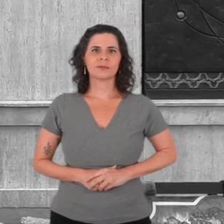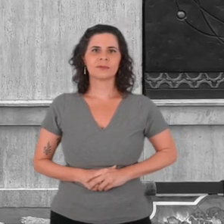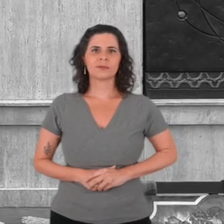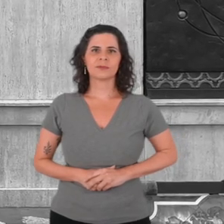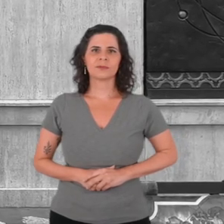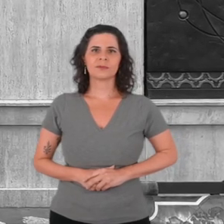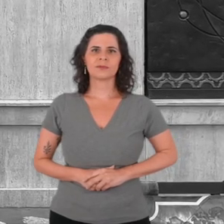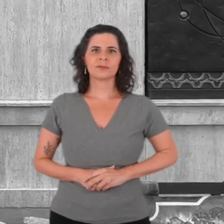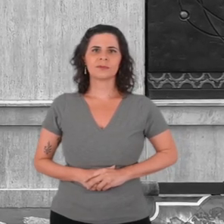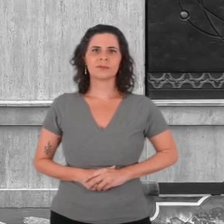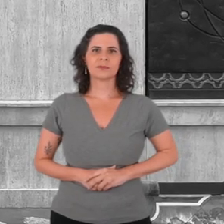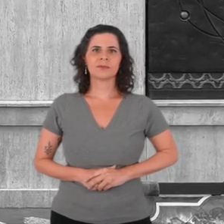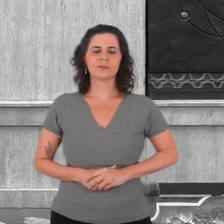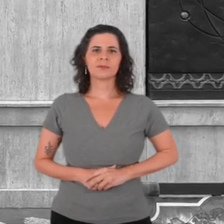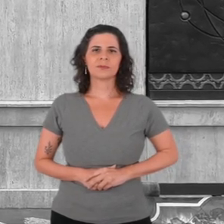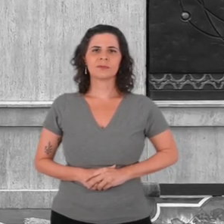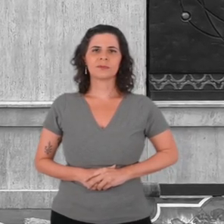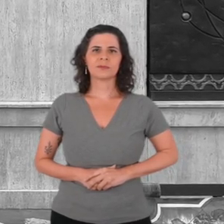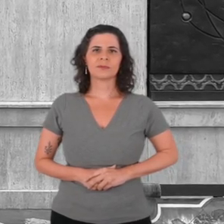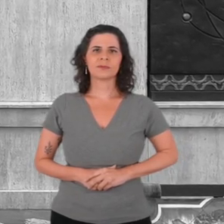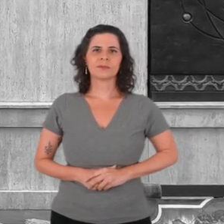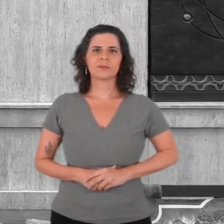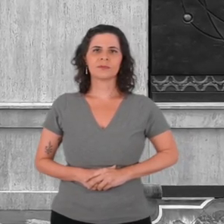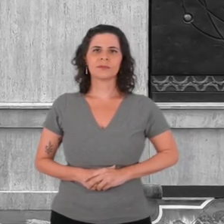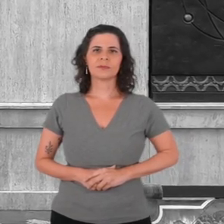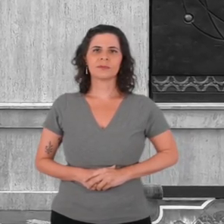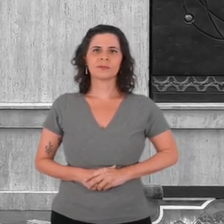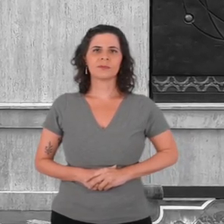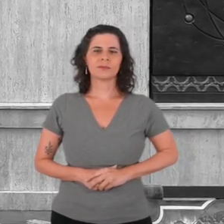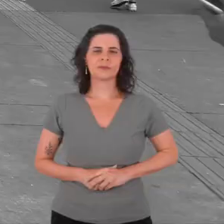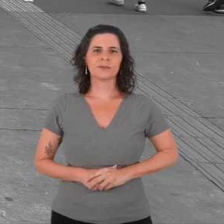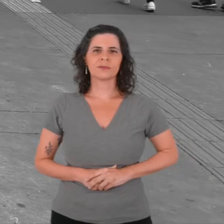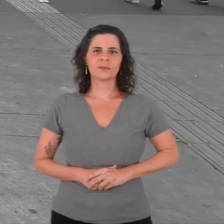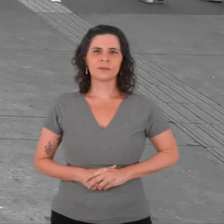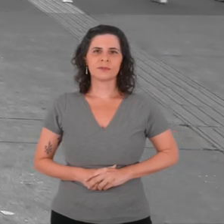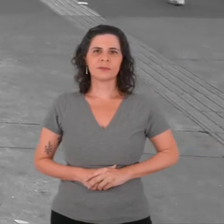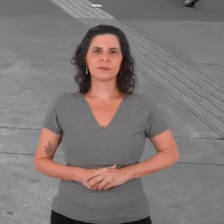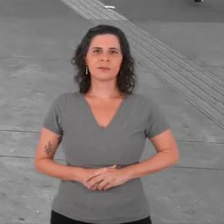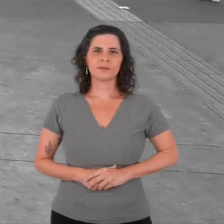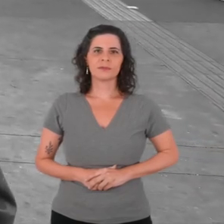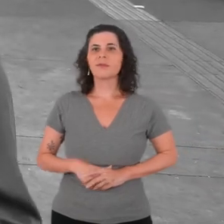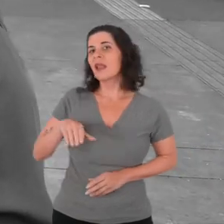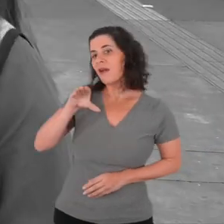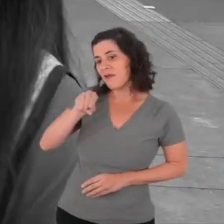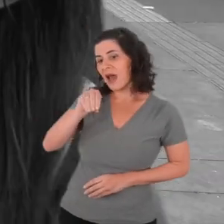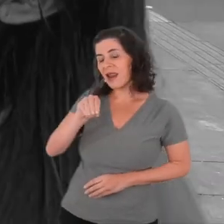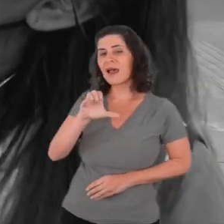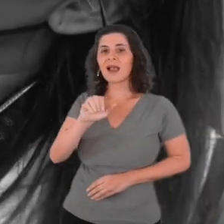[Participant touches a scuplture of a fetus in the uterus] [Cacilda Viana de Oliveira says:]